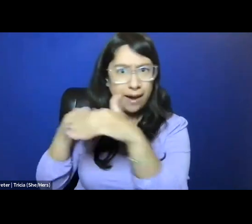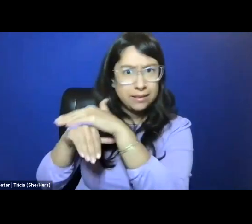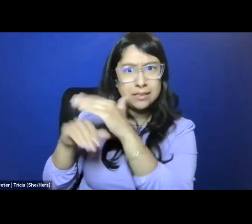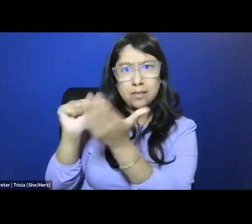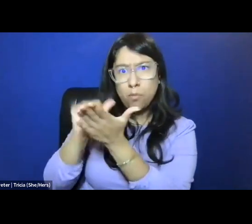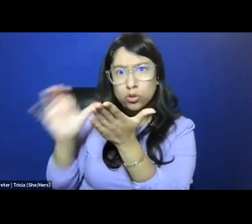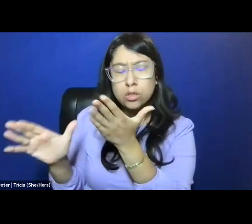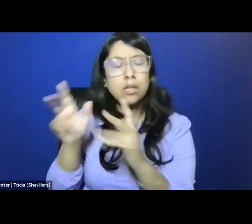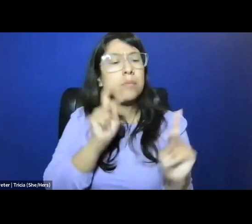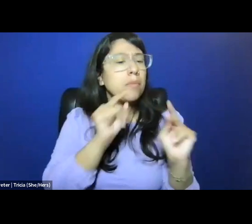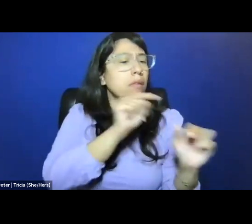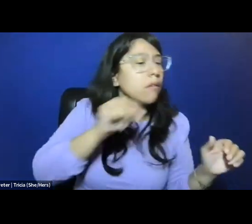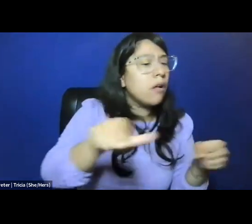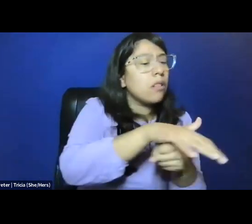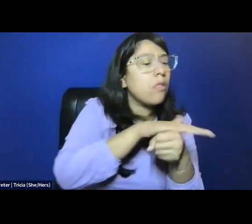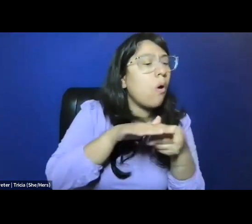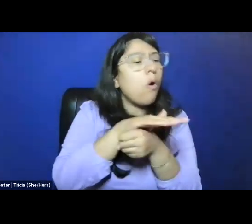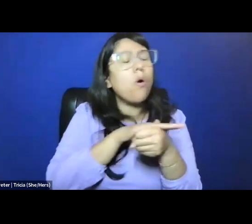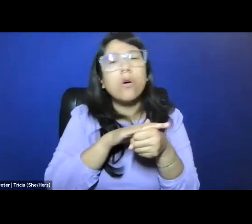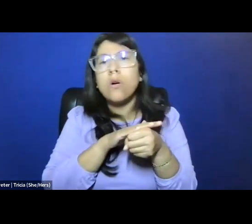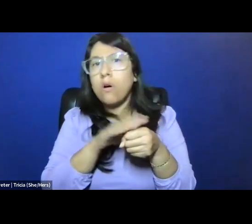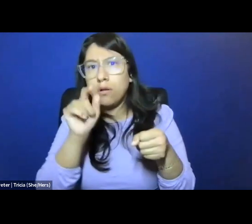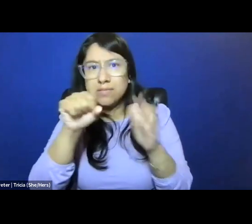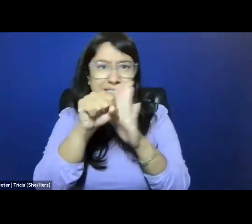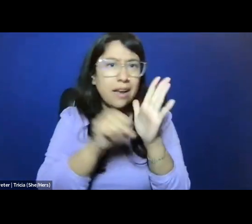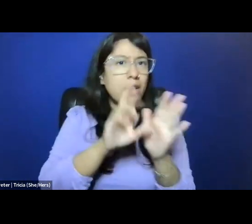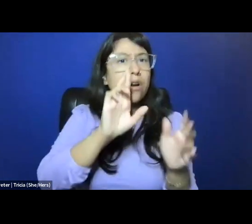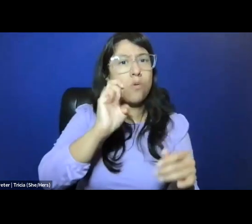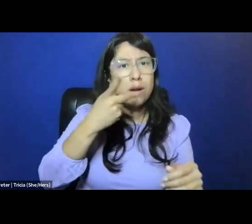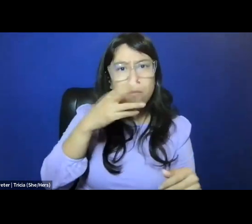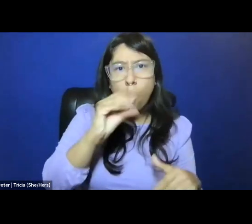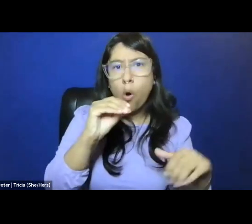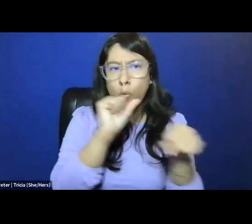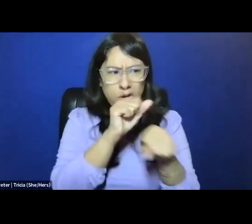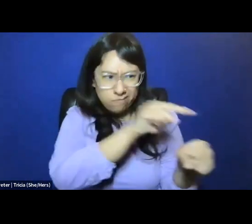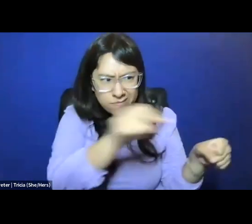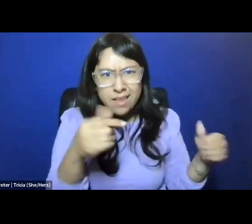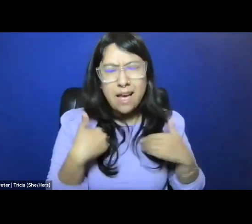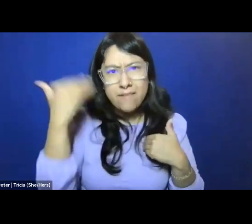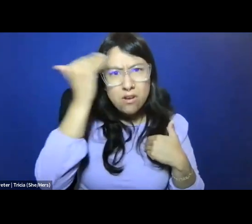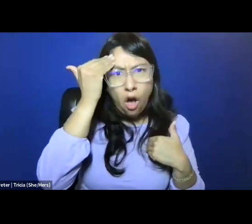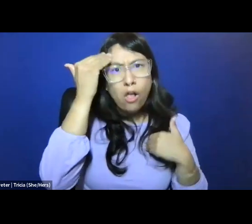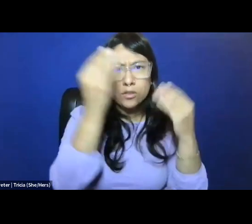we know that those engaged in local and regional-based reproductive justice movement work have both the knowledge and the solutions